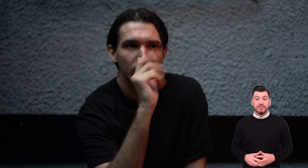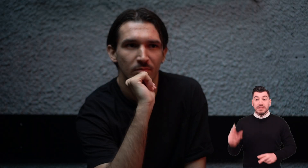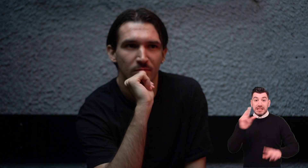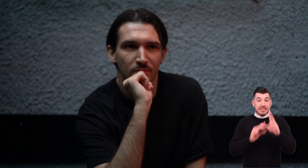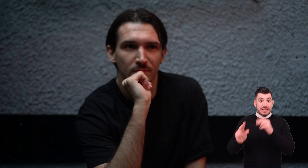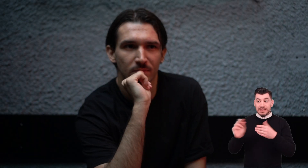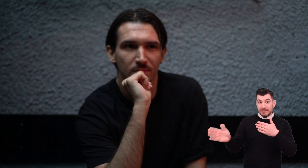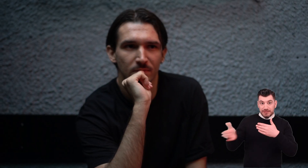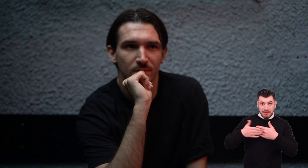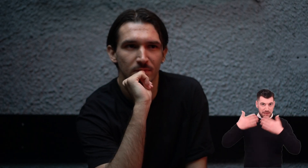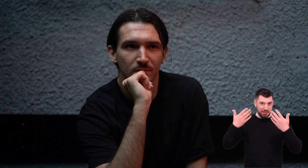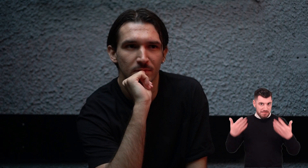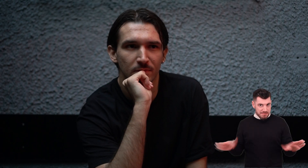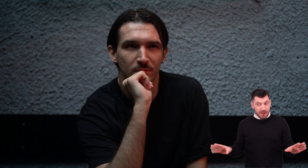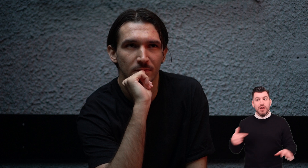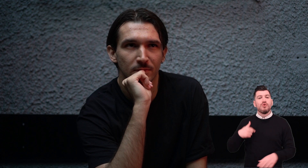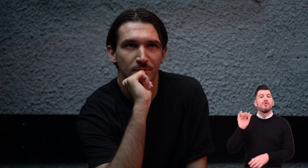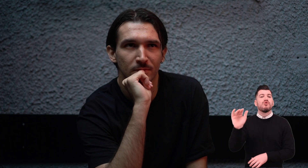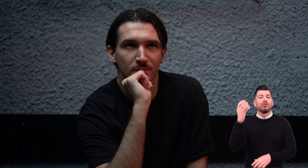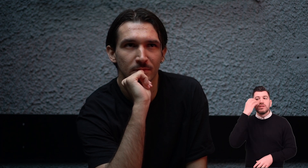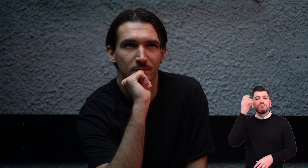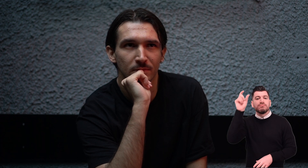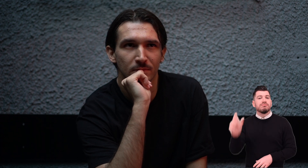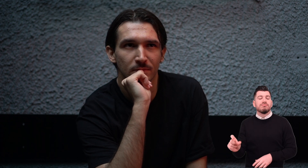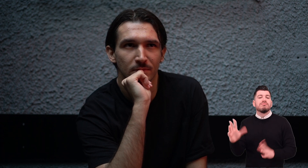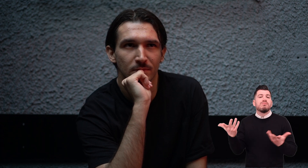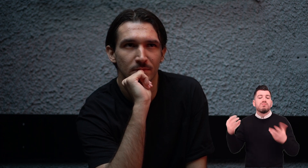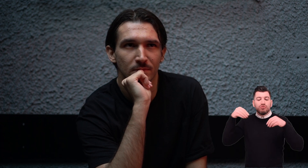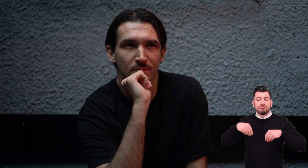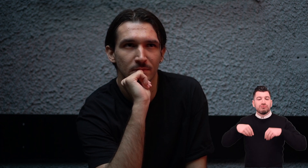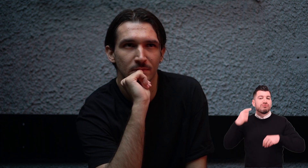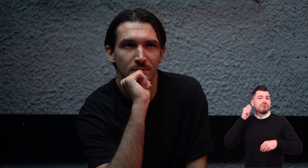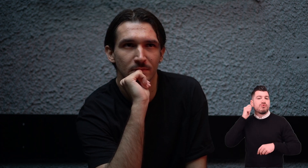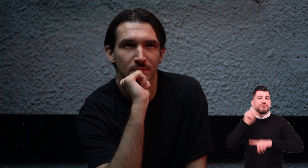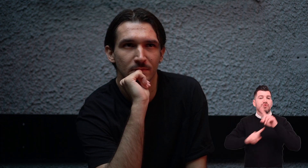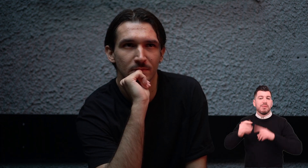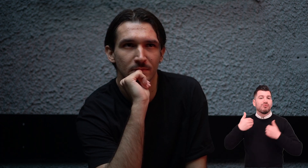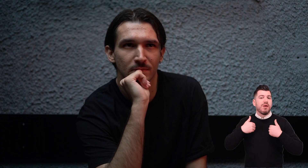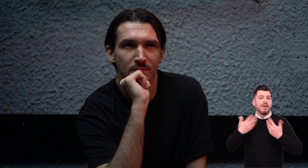Angeliki: At the end of our meeting, I asked Panos how he would name me in Greek Sign Language.